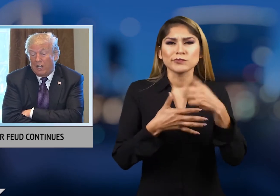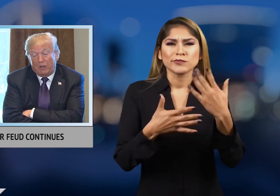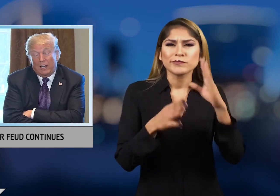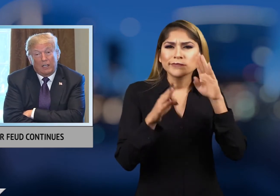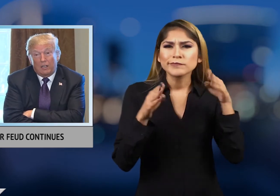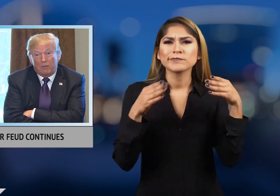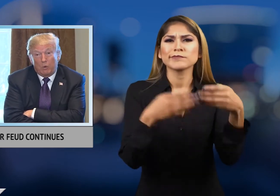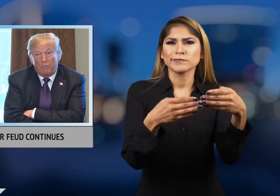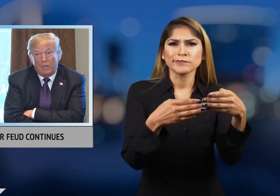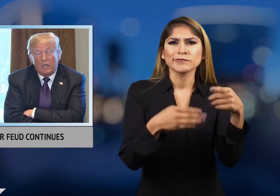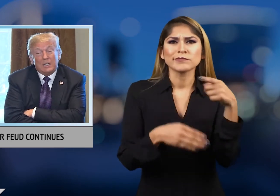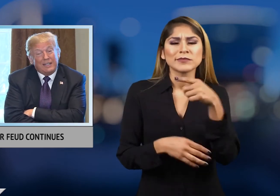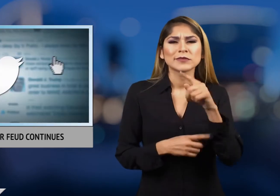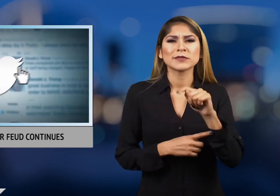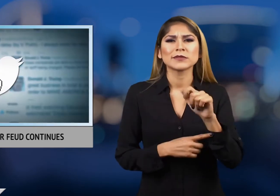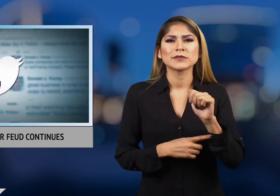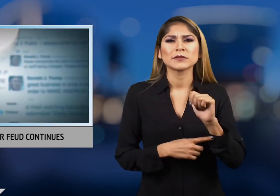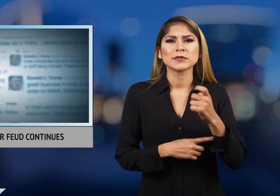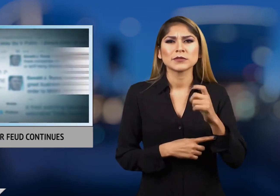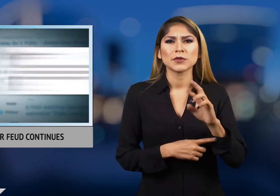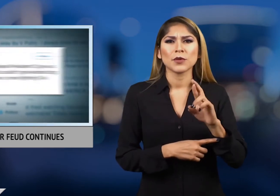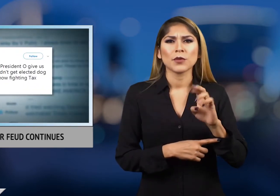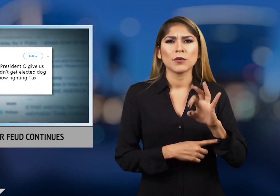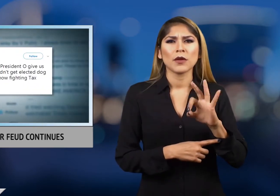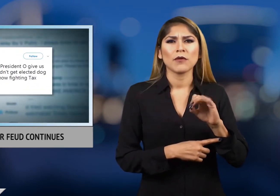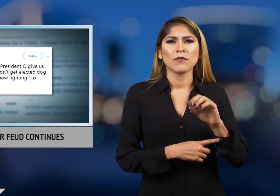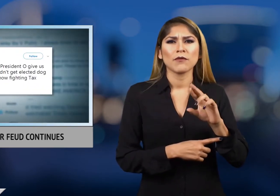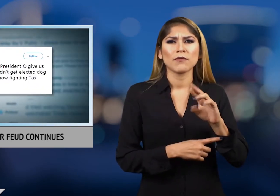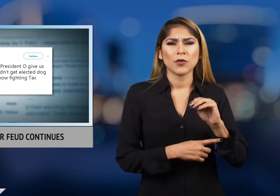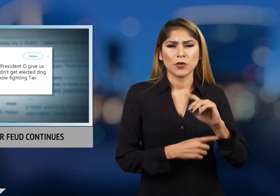was supposed to be tax reform.